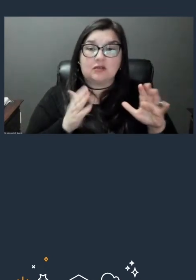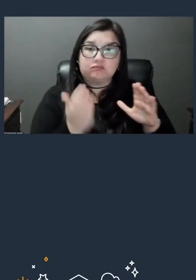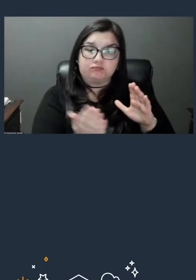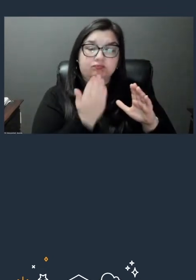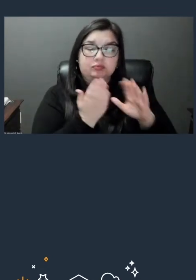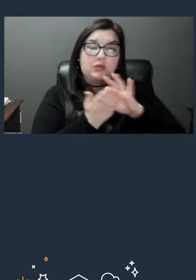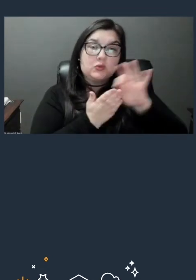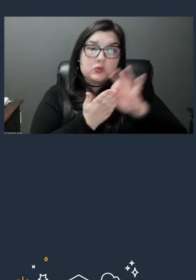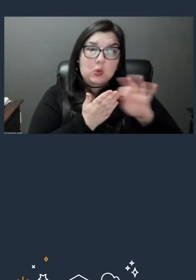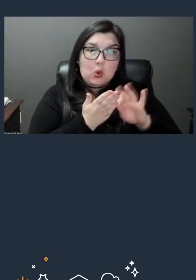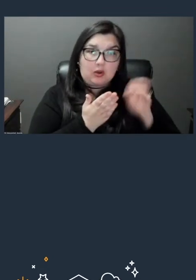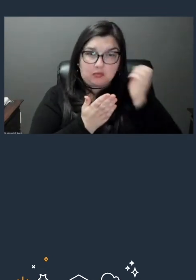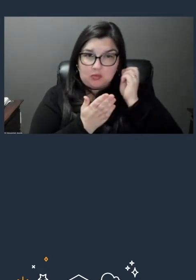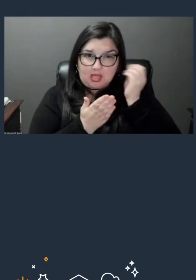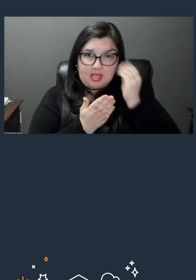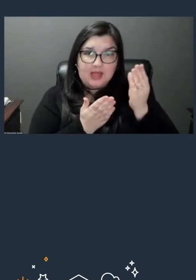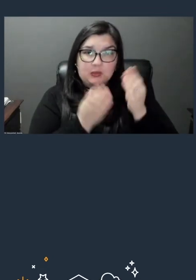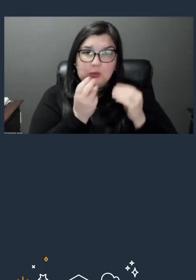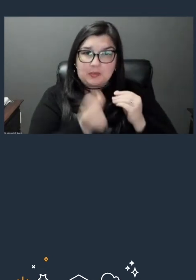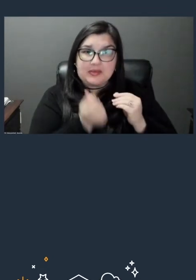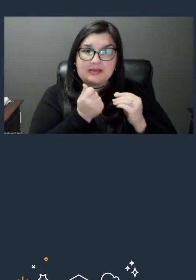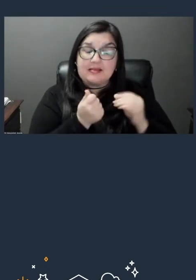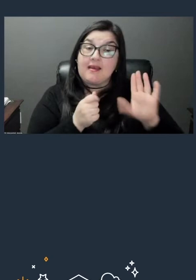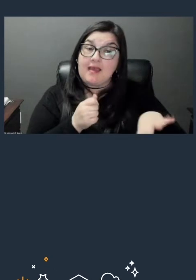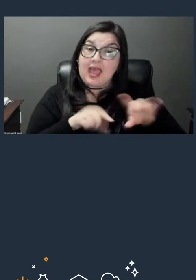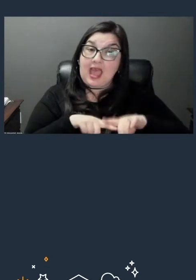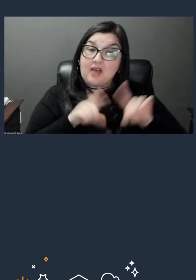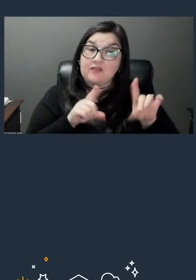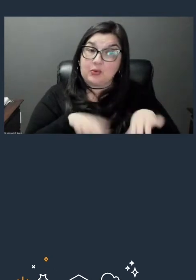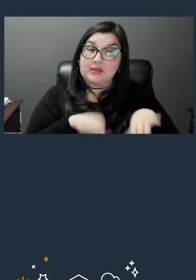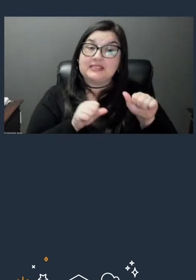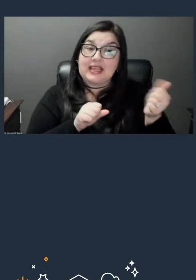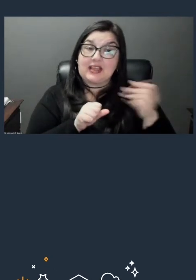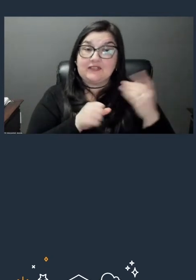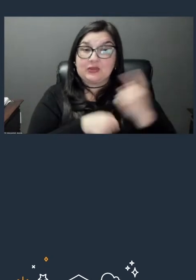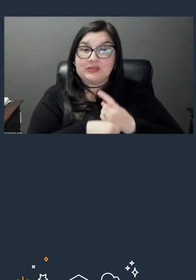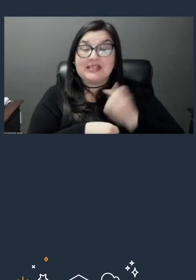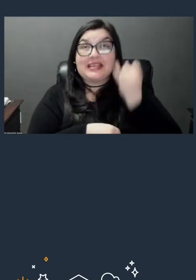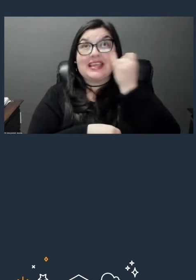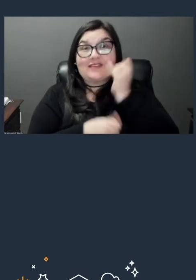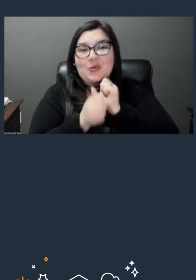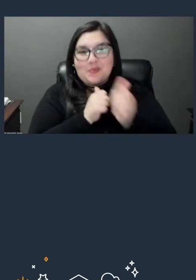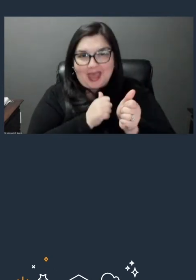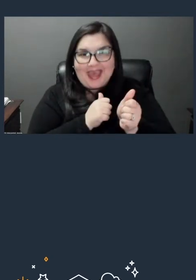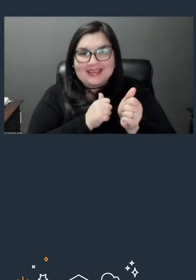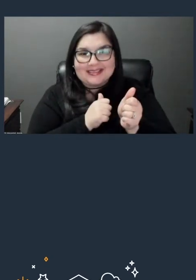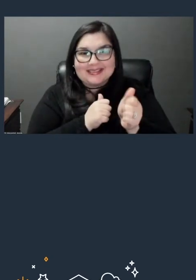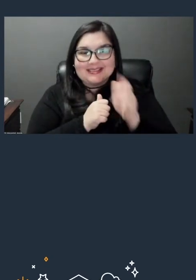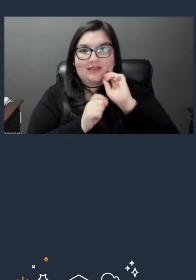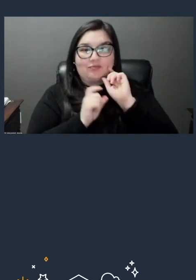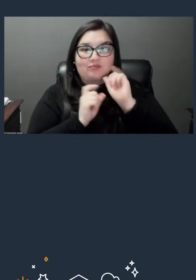but however, it will take a couple of days, assuming you pass your badge assessment to be issued a badge. You will have to wait about five to seven days